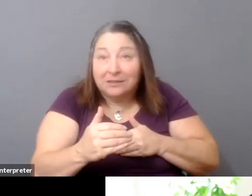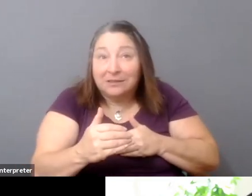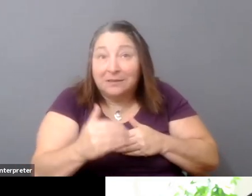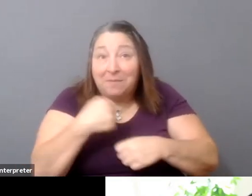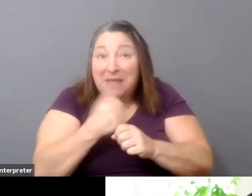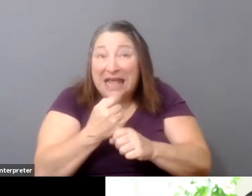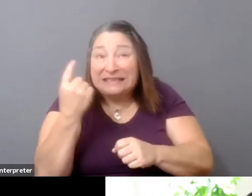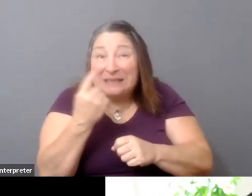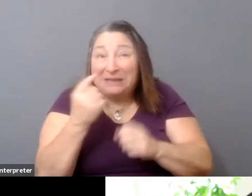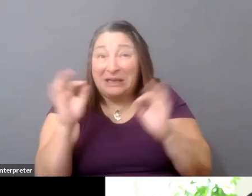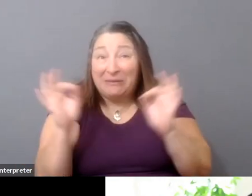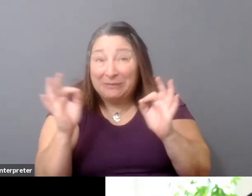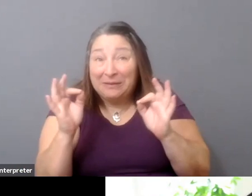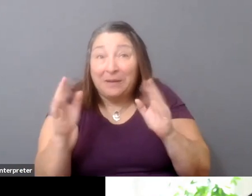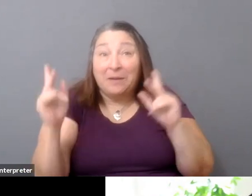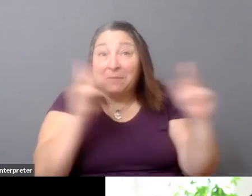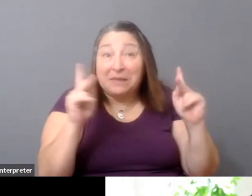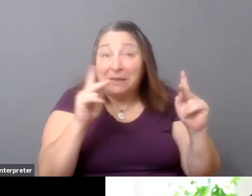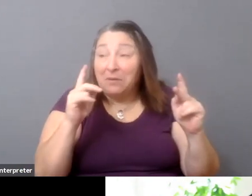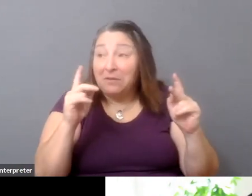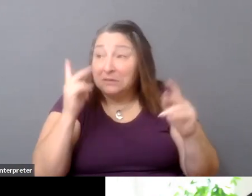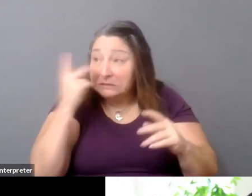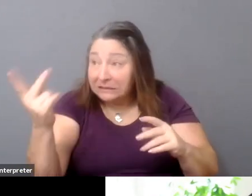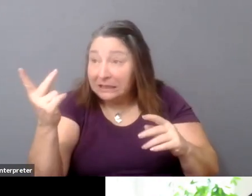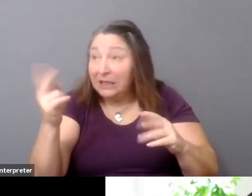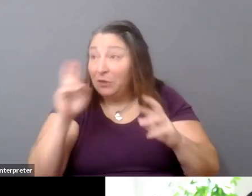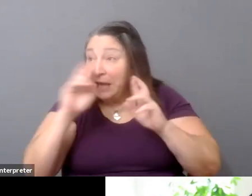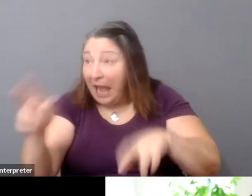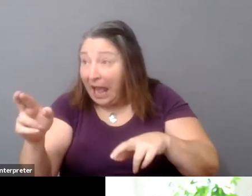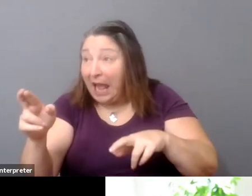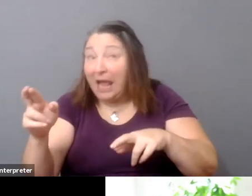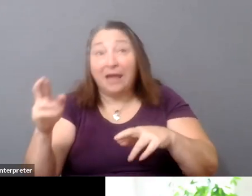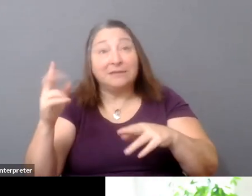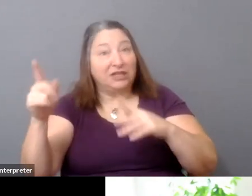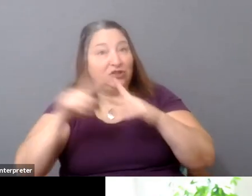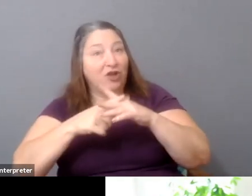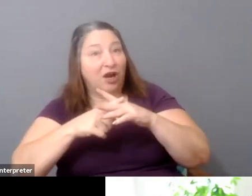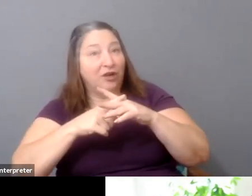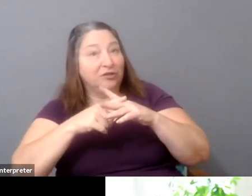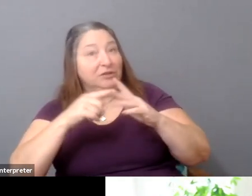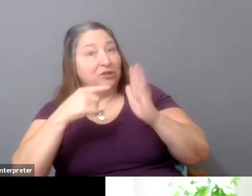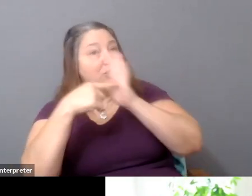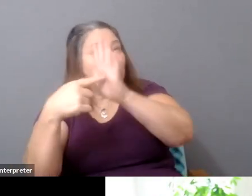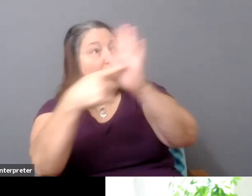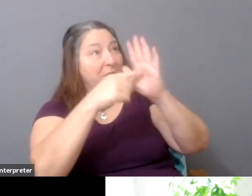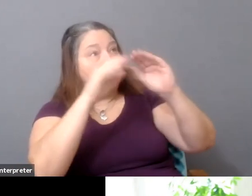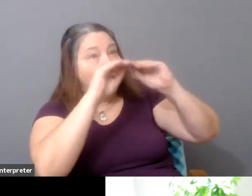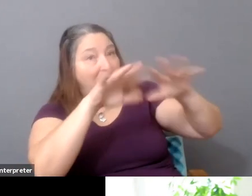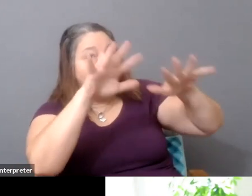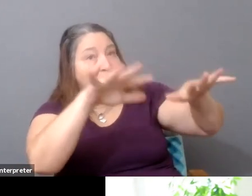and if it's out in public, if it's accessible, you give yourself a shot at potentially starting to build a network around your thing.